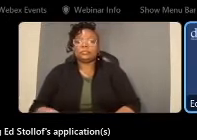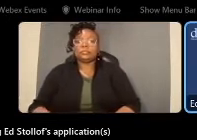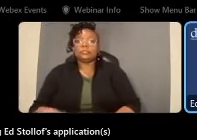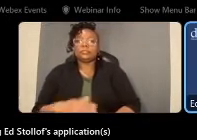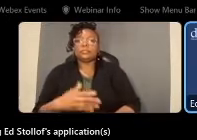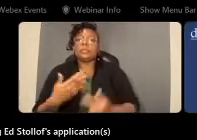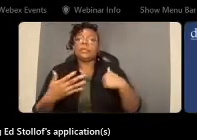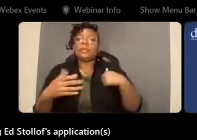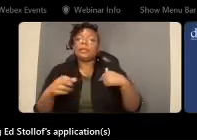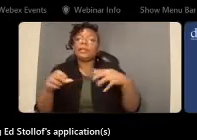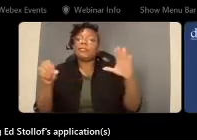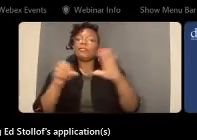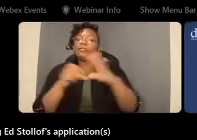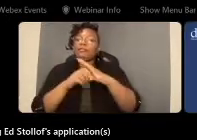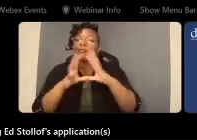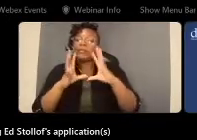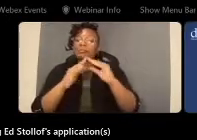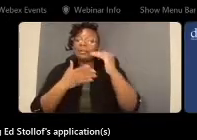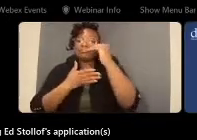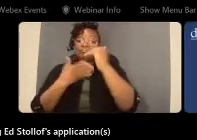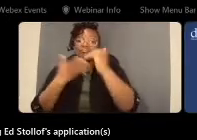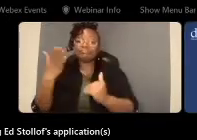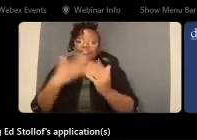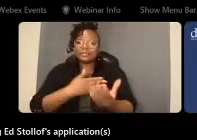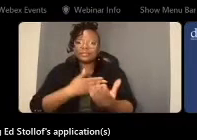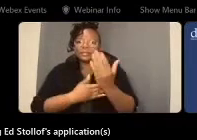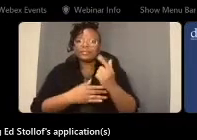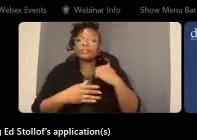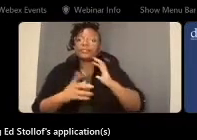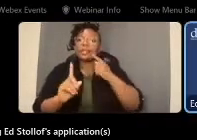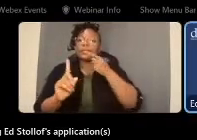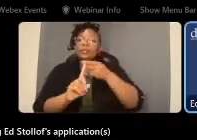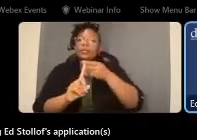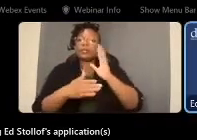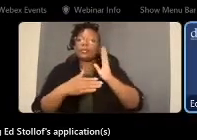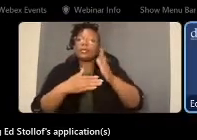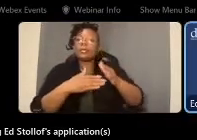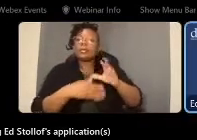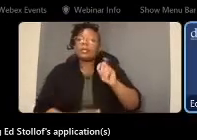we have a full agenda this morning our goal is to complete the overview presentation